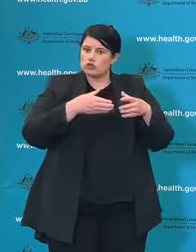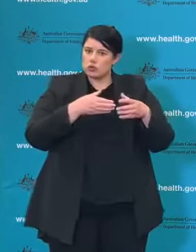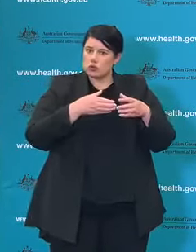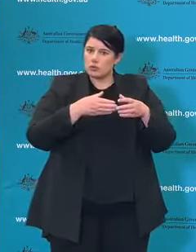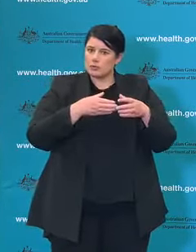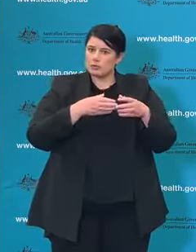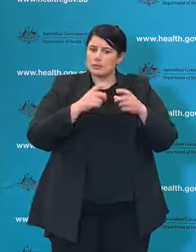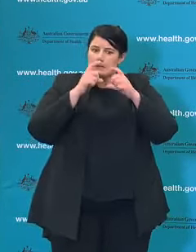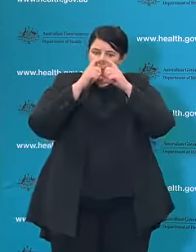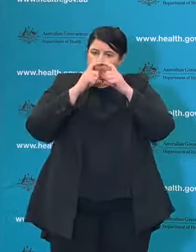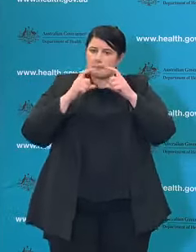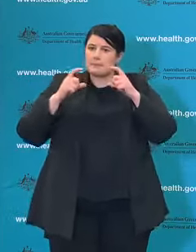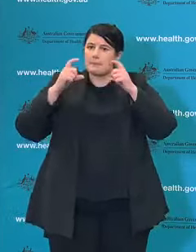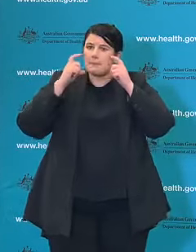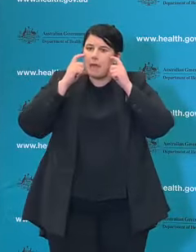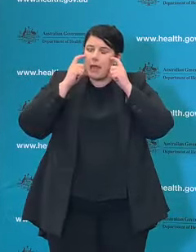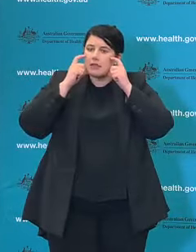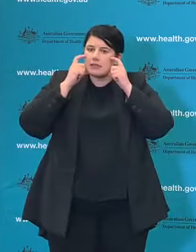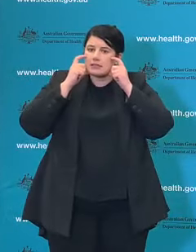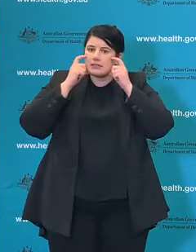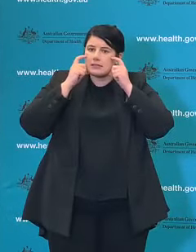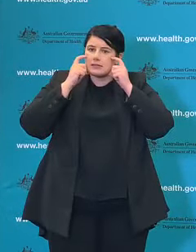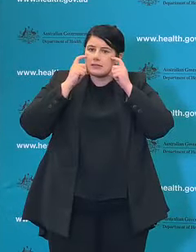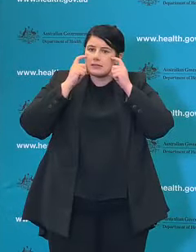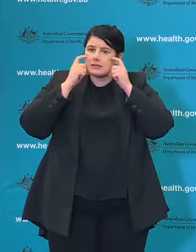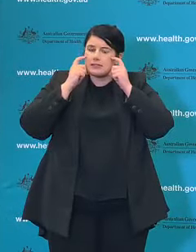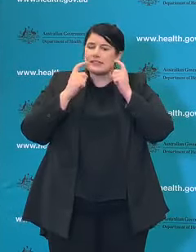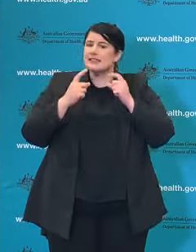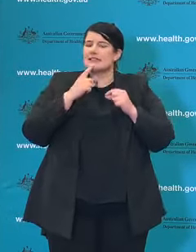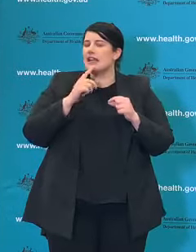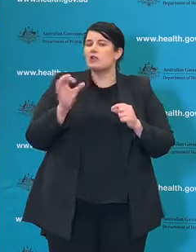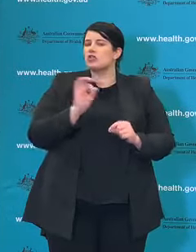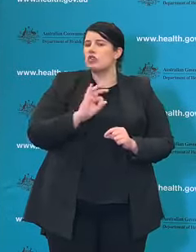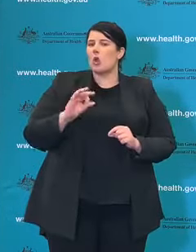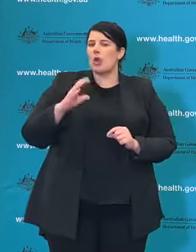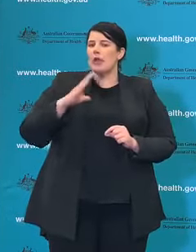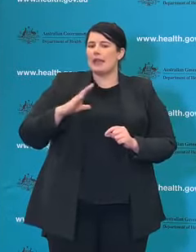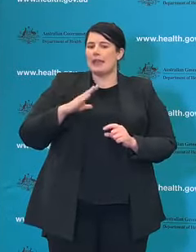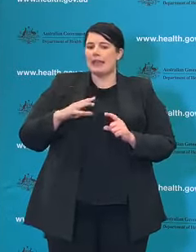masks stop short of recommending P2-type masks for healthcare